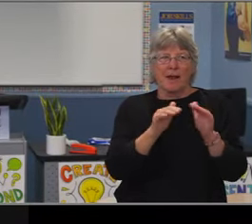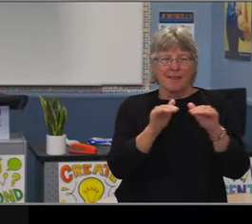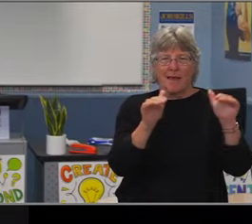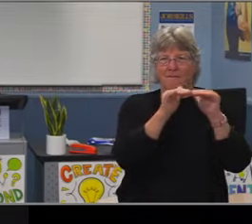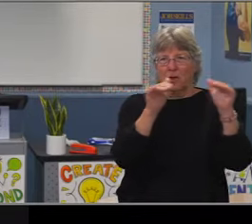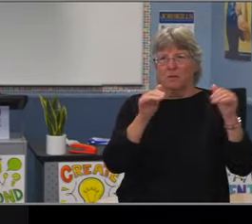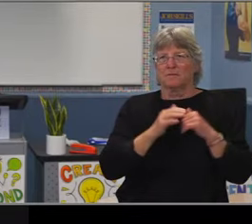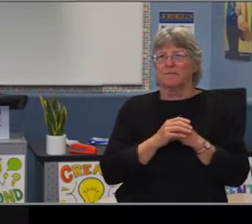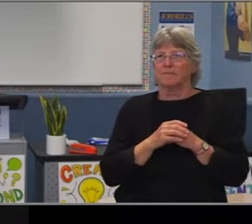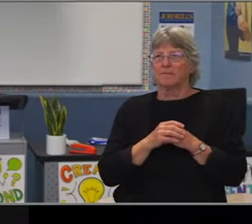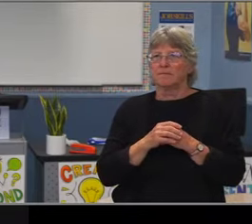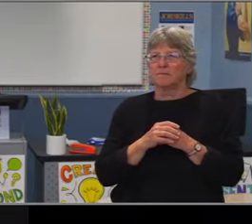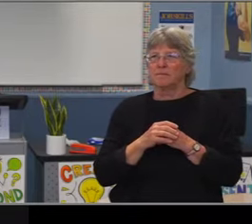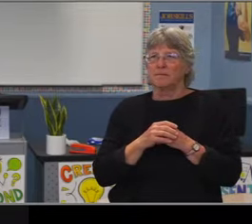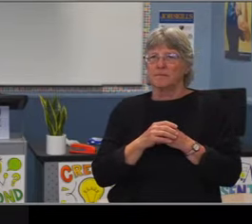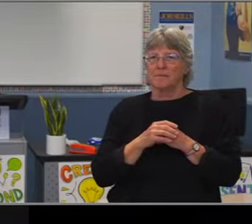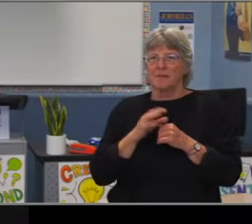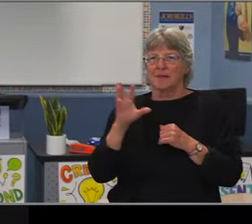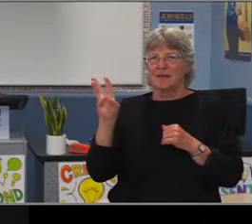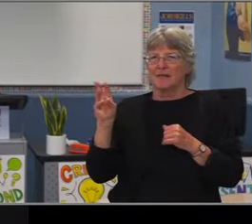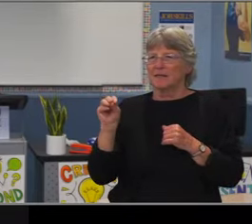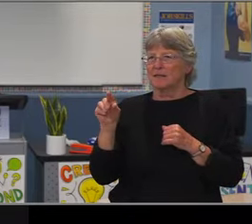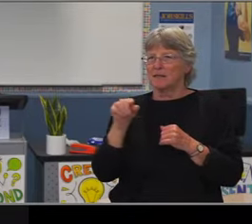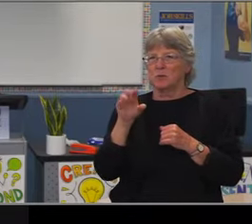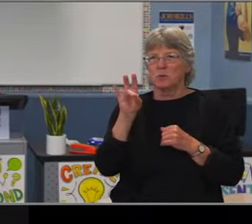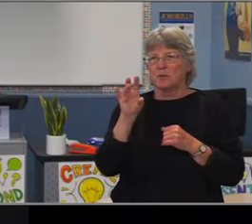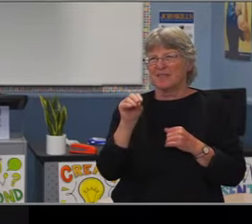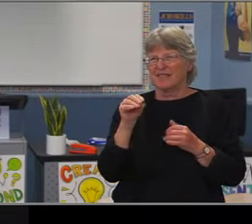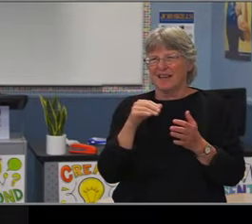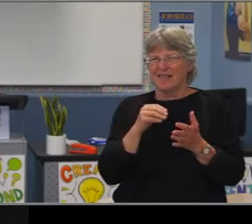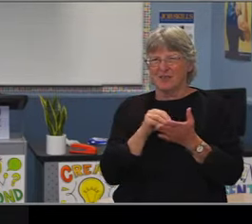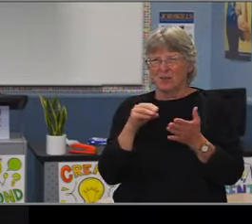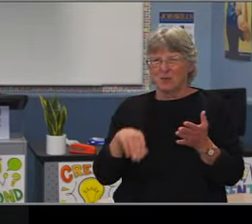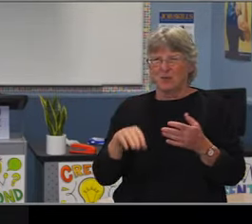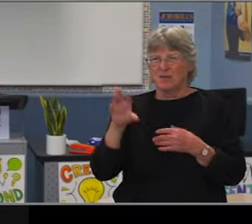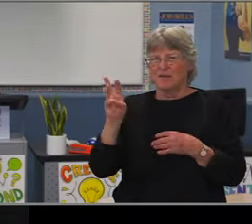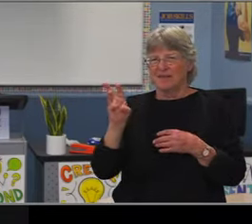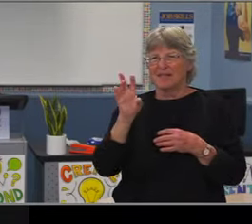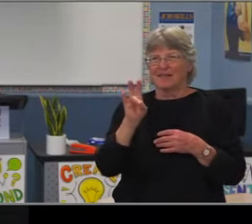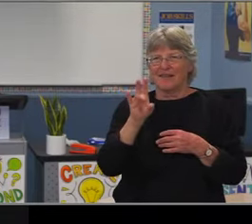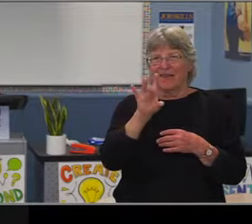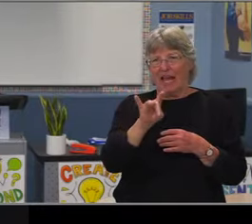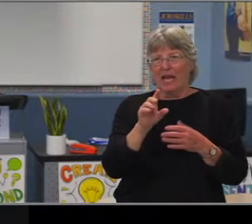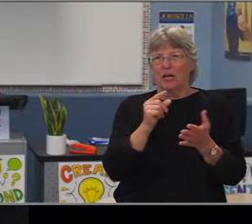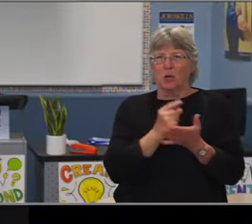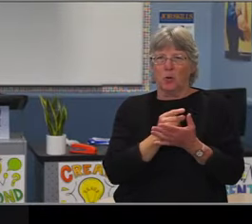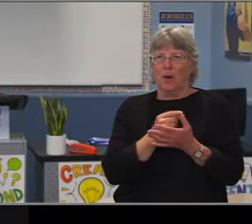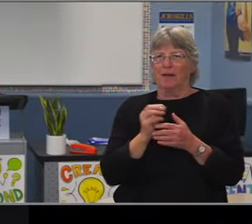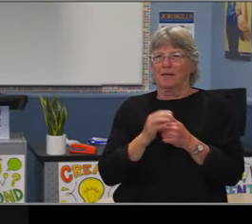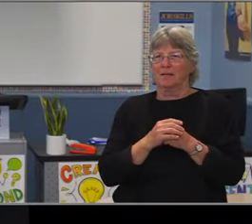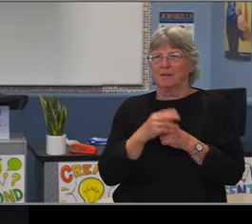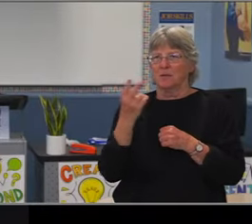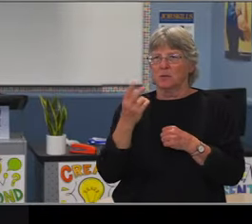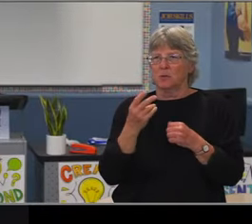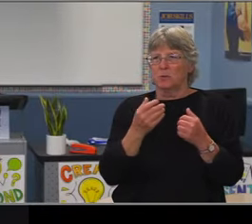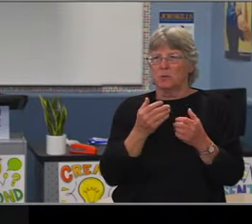as either their first, second or third choice followed by Tincher and Cubberley.